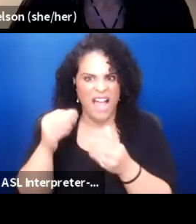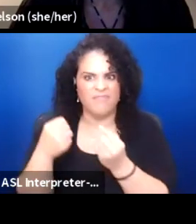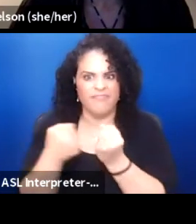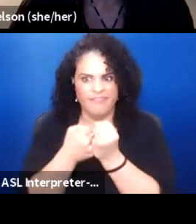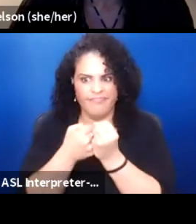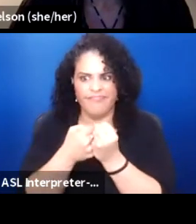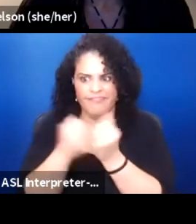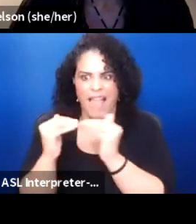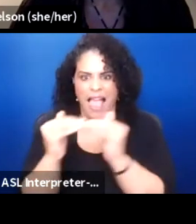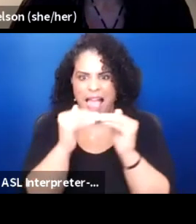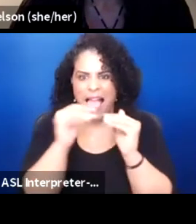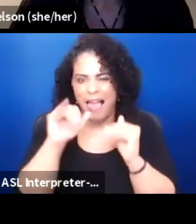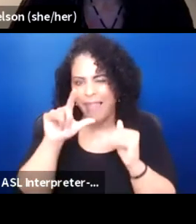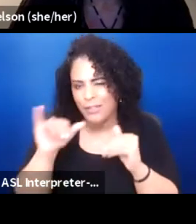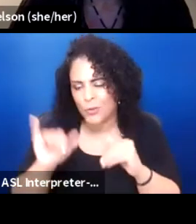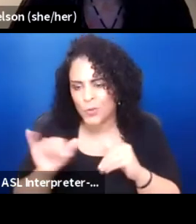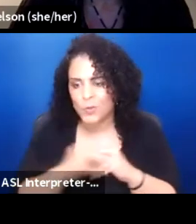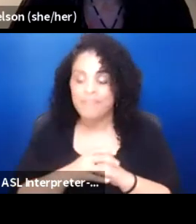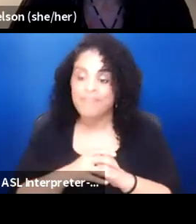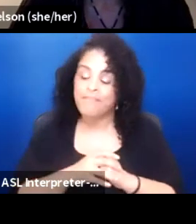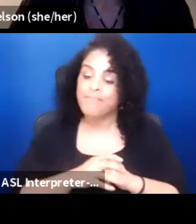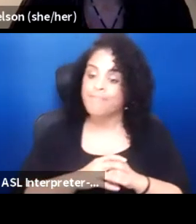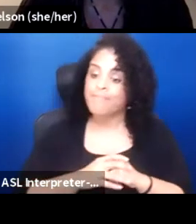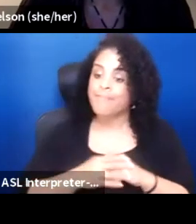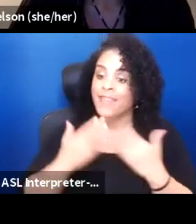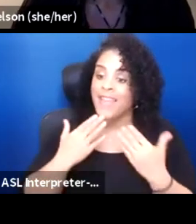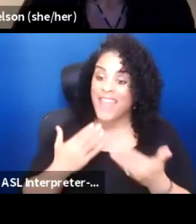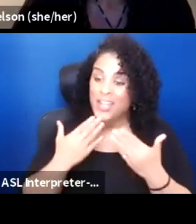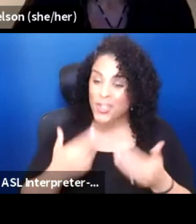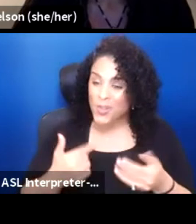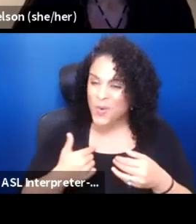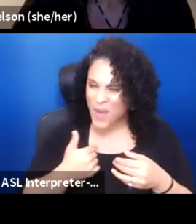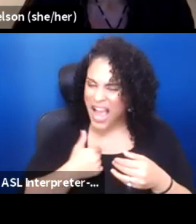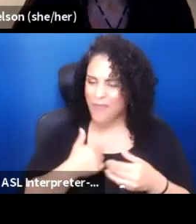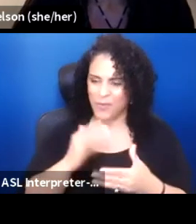So anyway, thank you. Thank you. I'm gonna just intervene and say